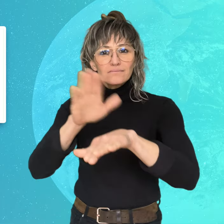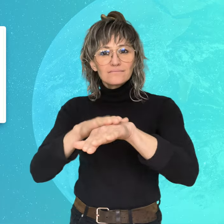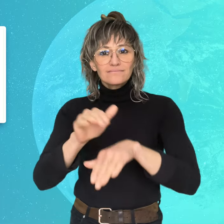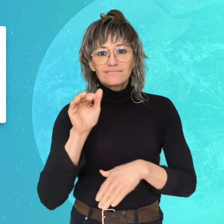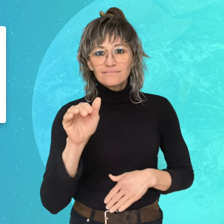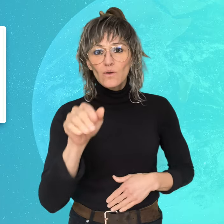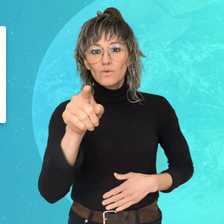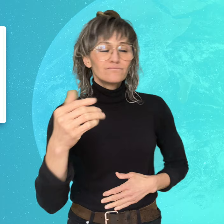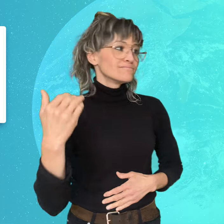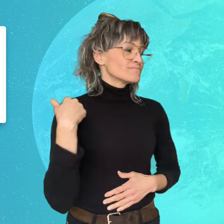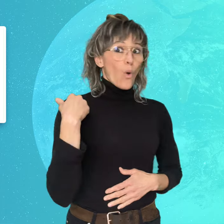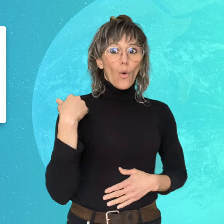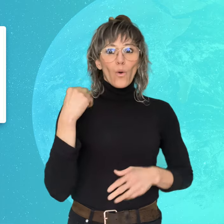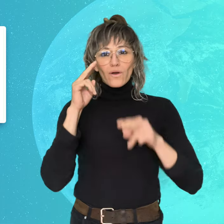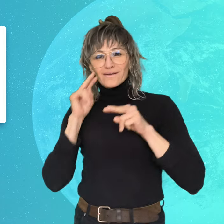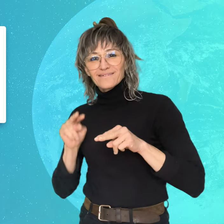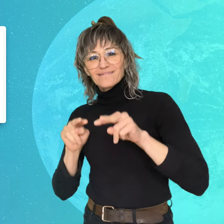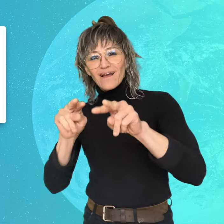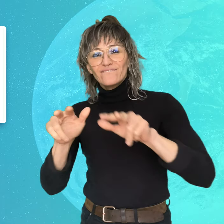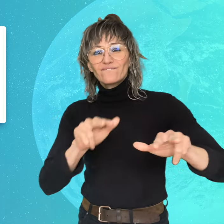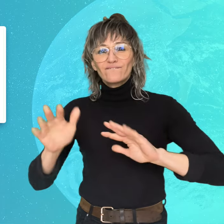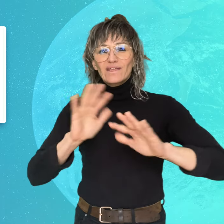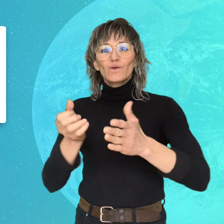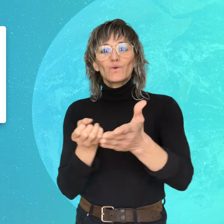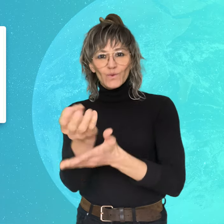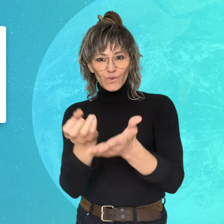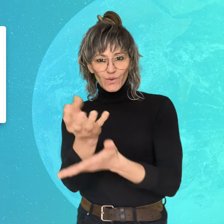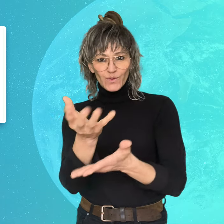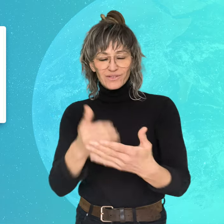so that you'll never miss a video!